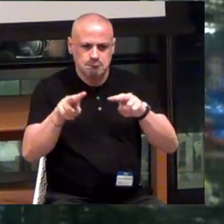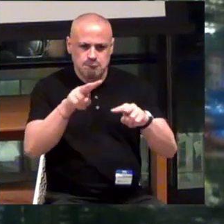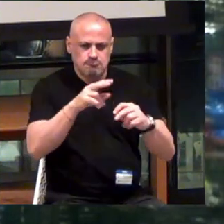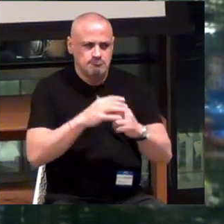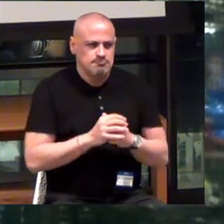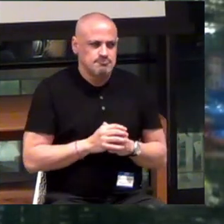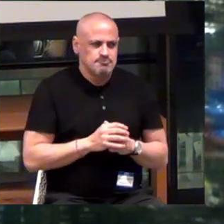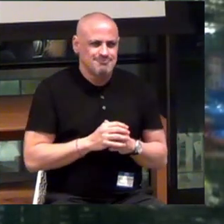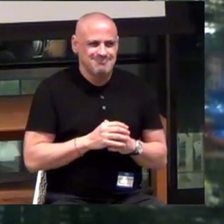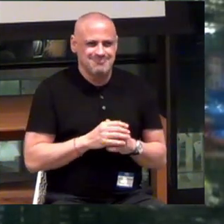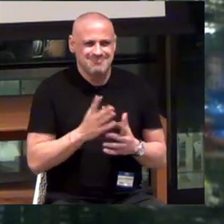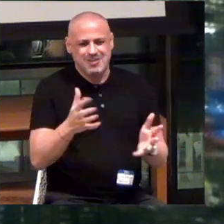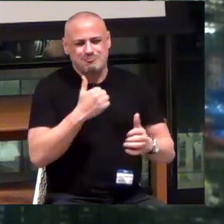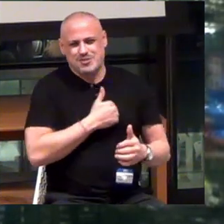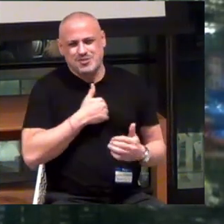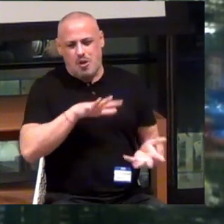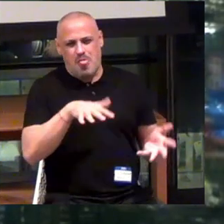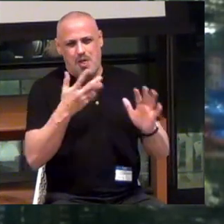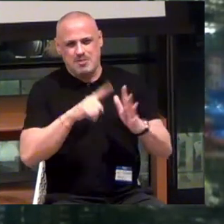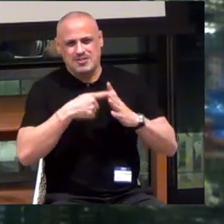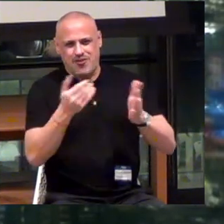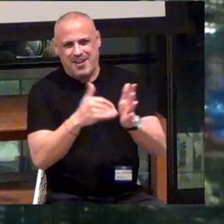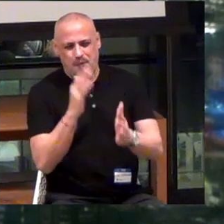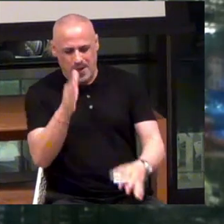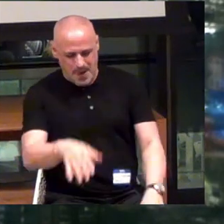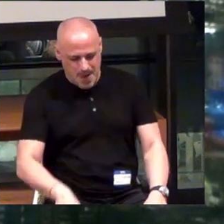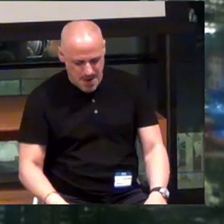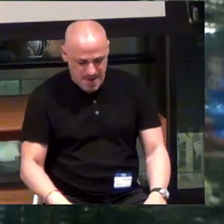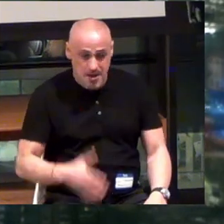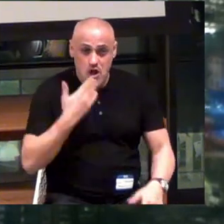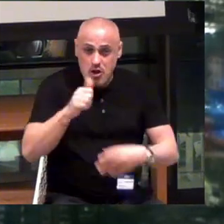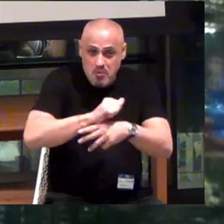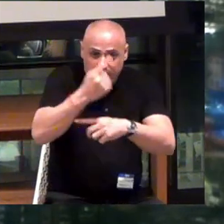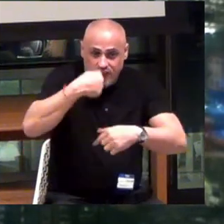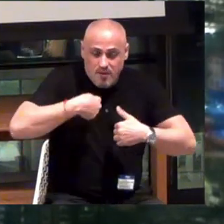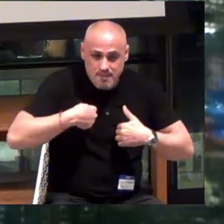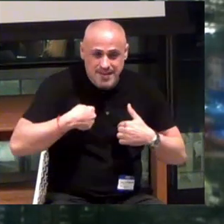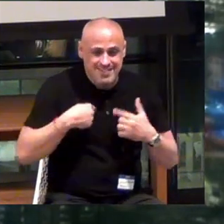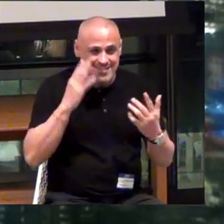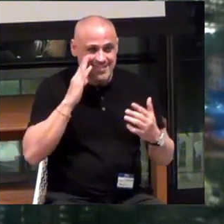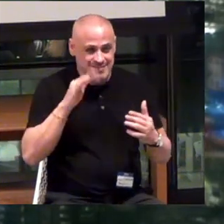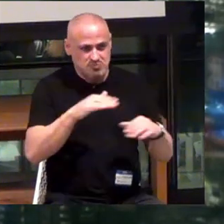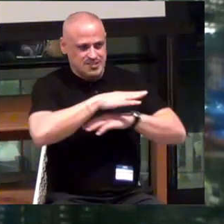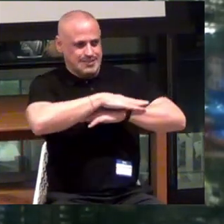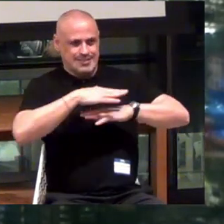Wait. Sorry. I messed that up. I'm gonna start that again! This is good practice for me. I have to get on stage.